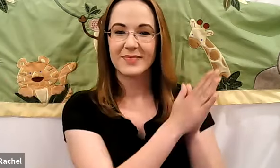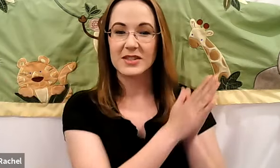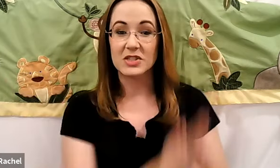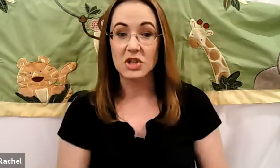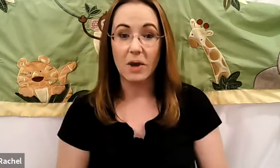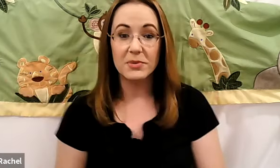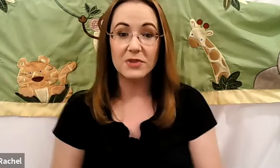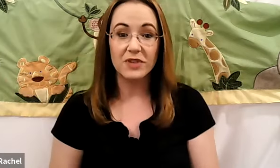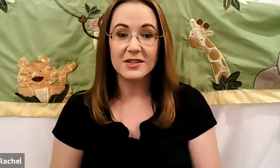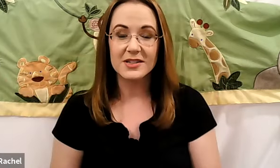Rachel: stomp your feet.